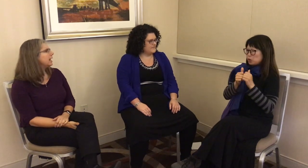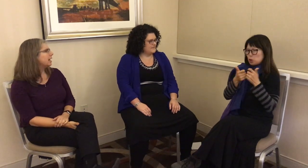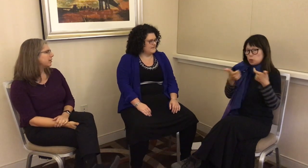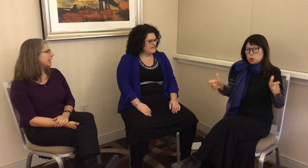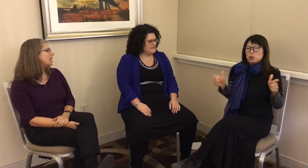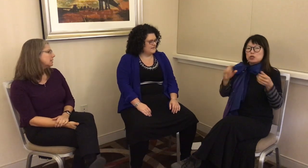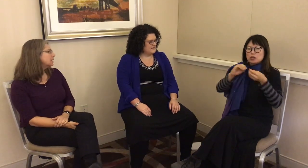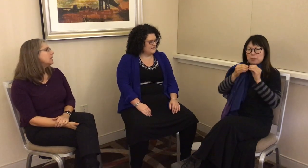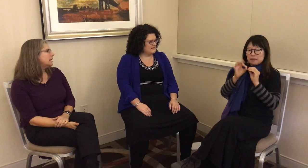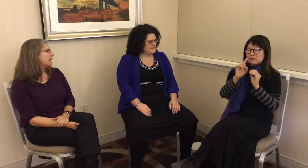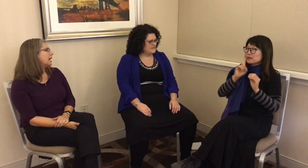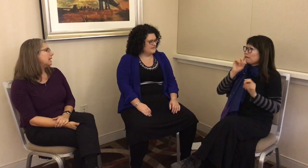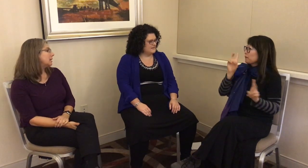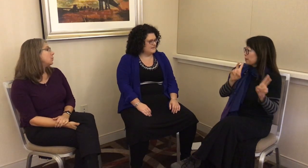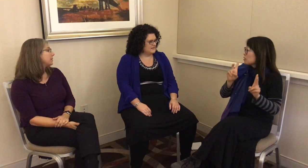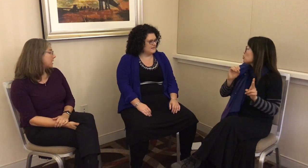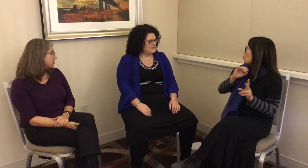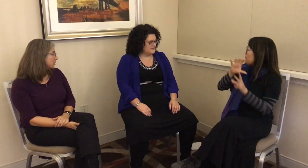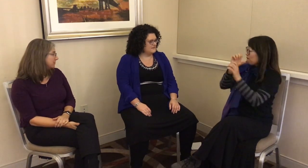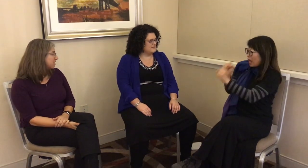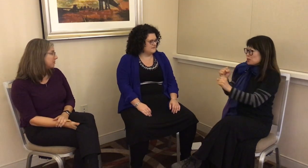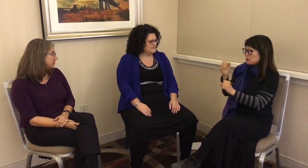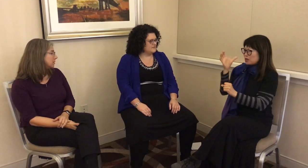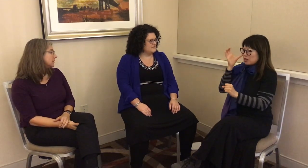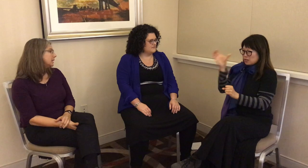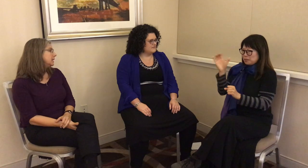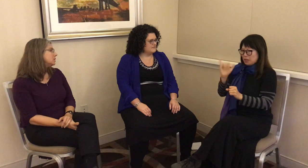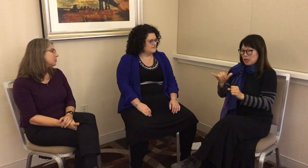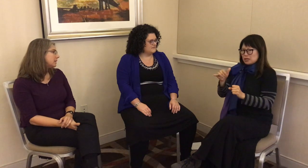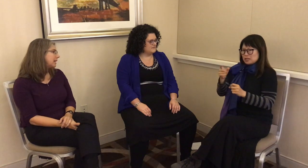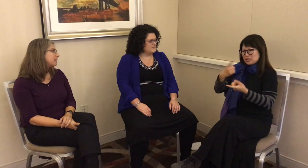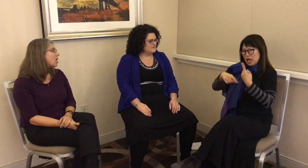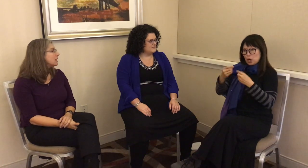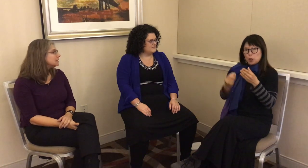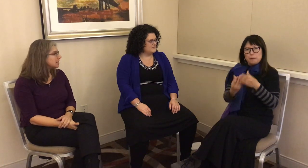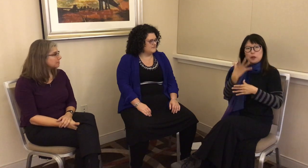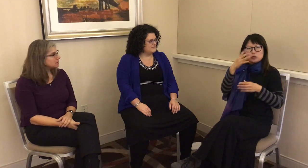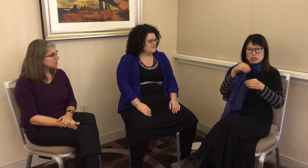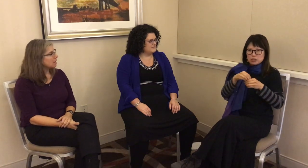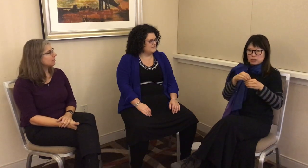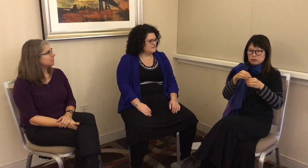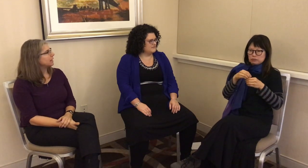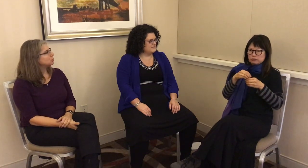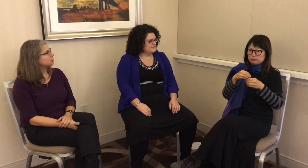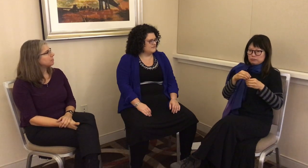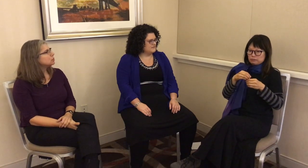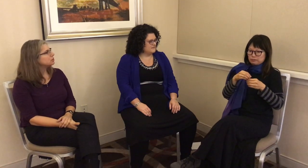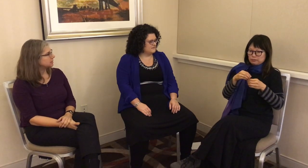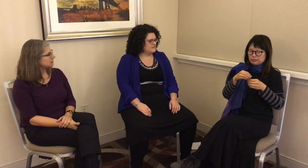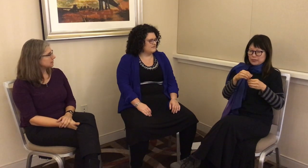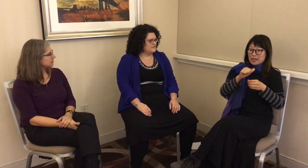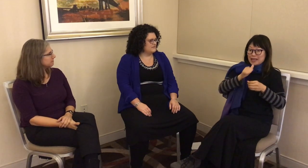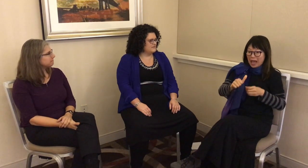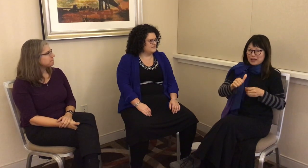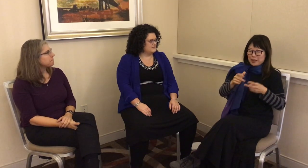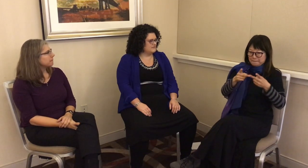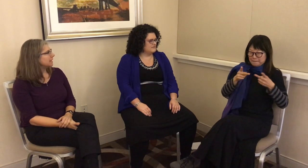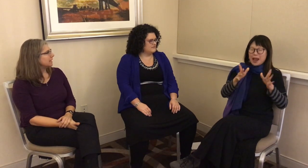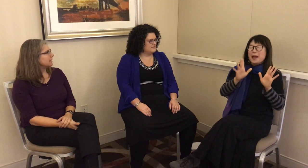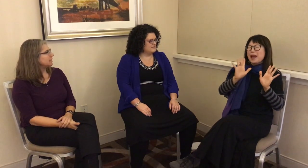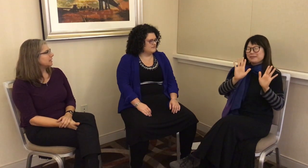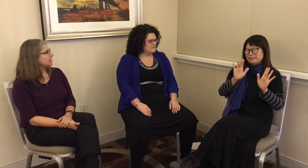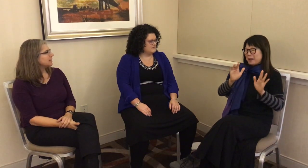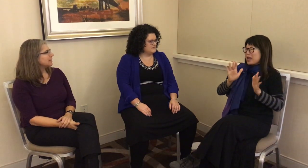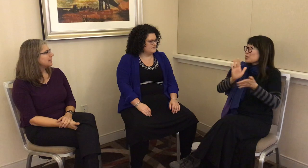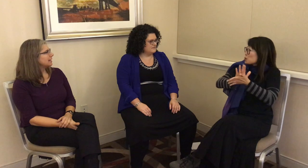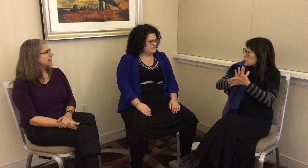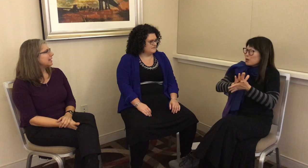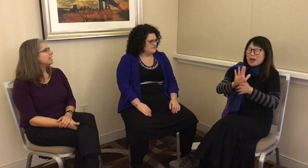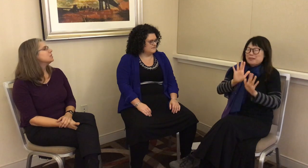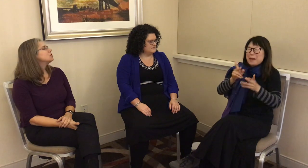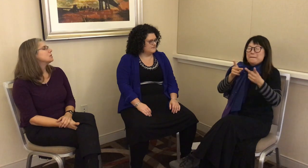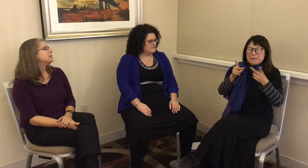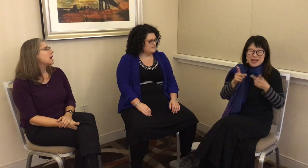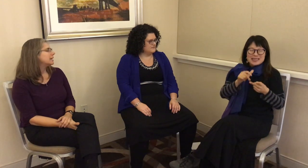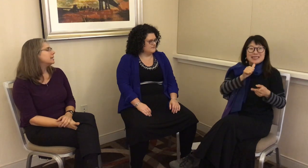area with a number of deaf people in Israel. The concept of language emergence not in a